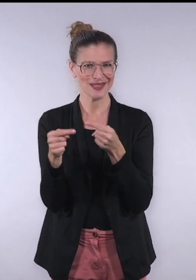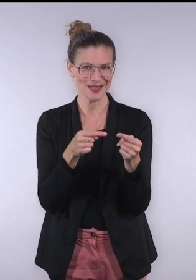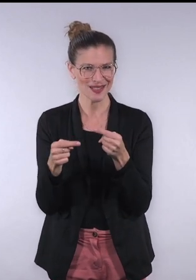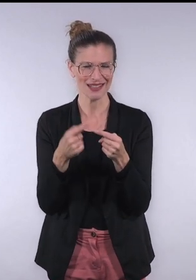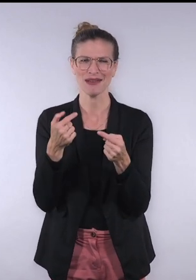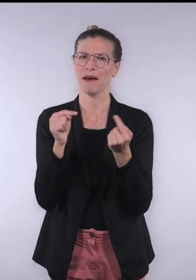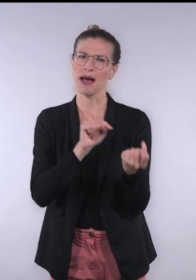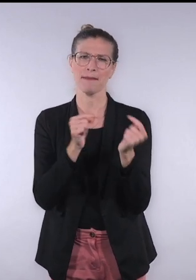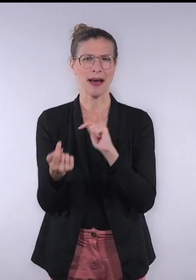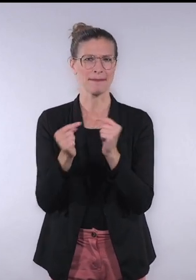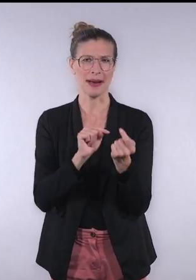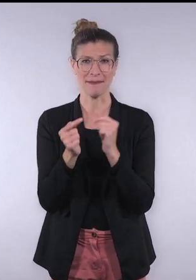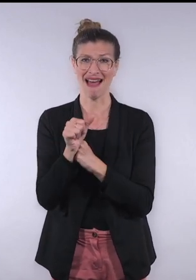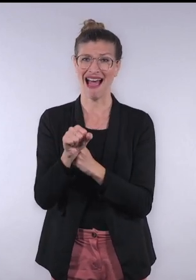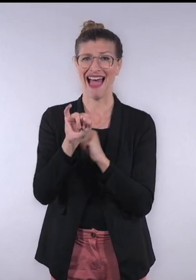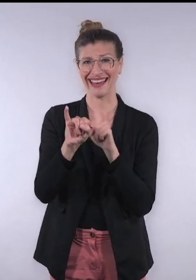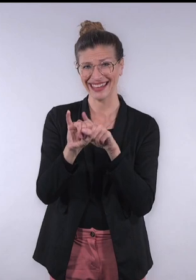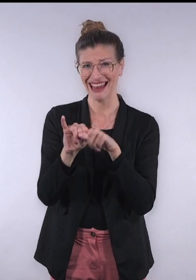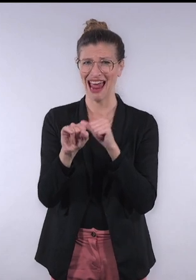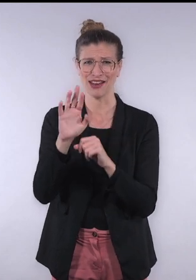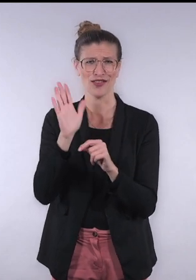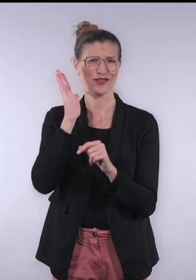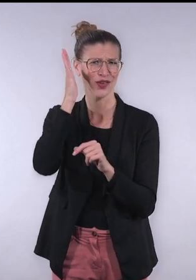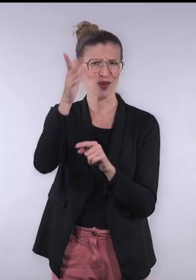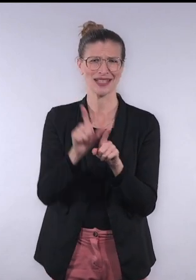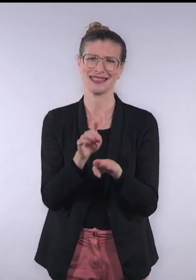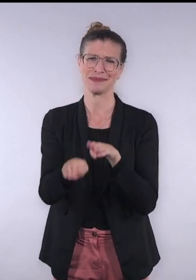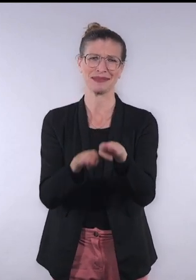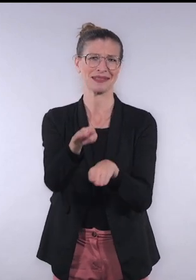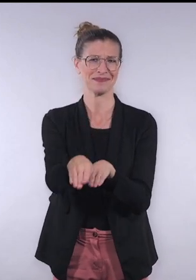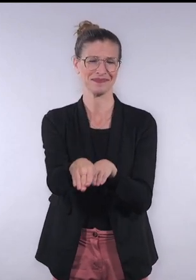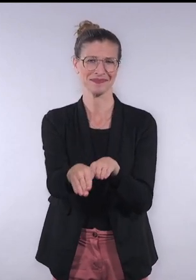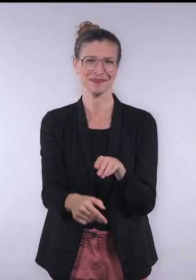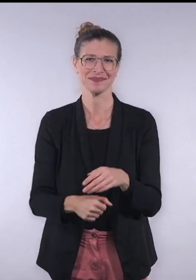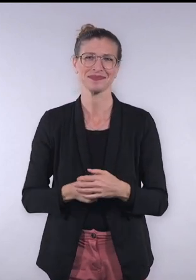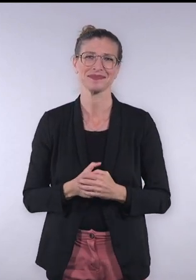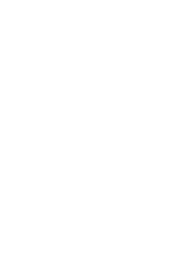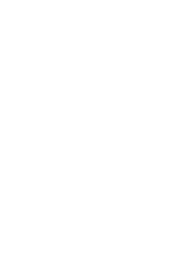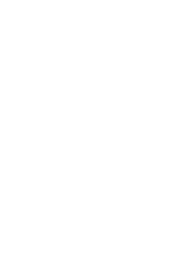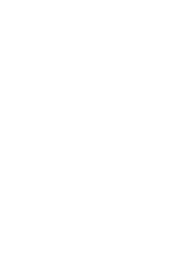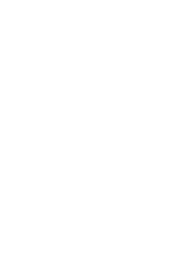And it's that discussion and that debate that will shape how we use AI in the future.